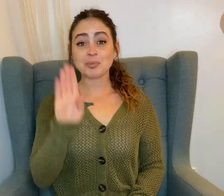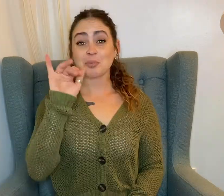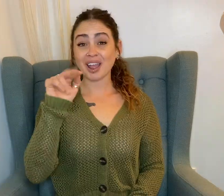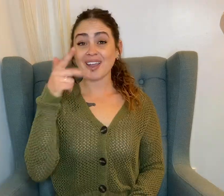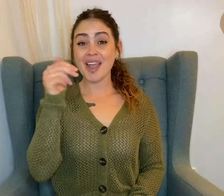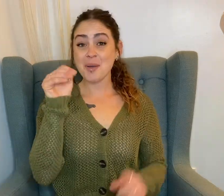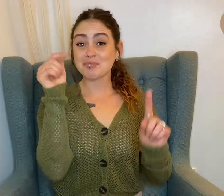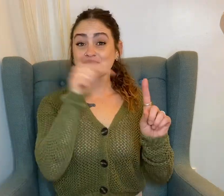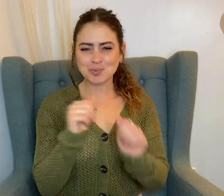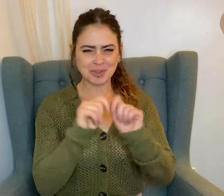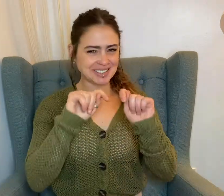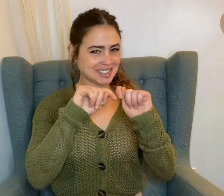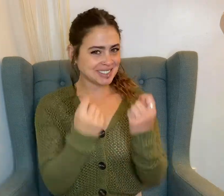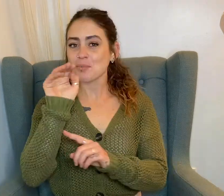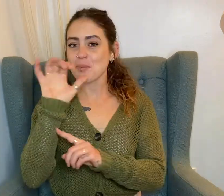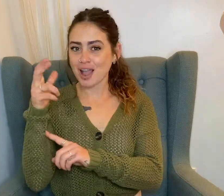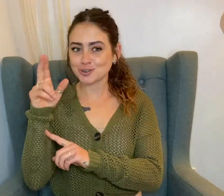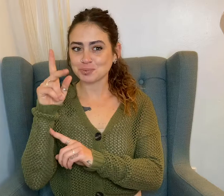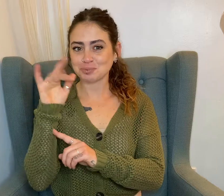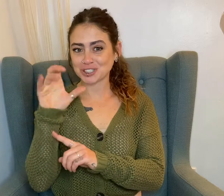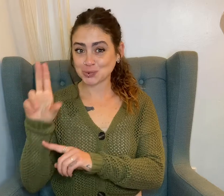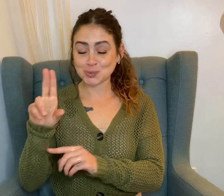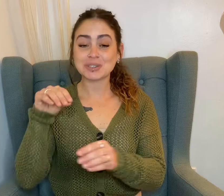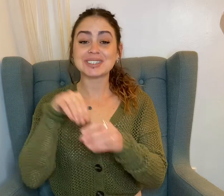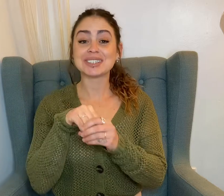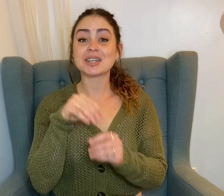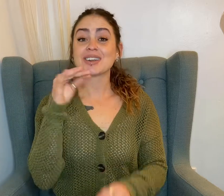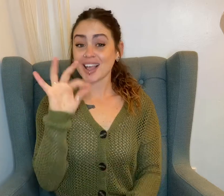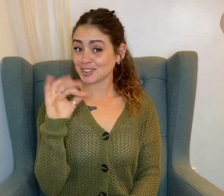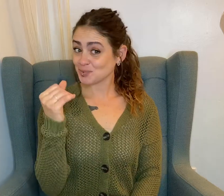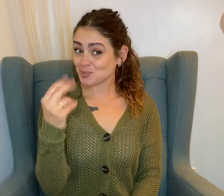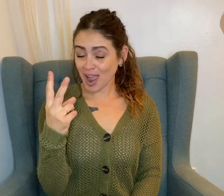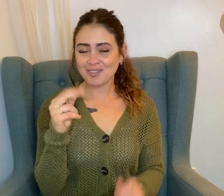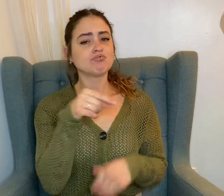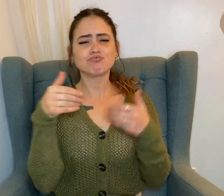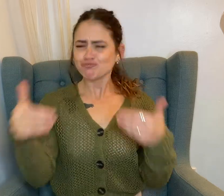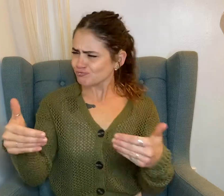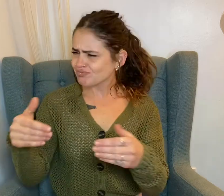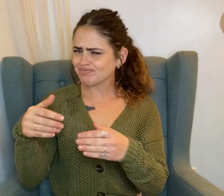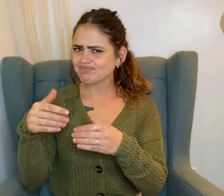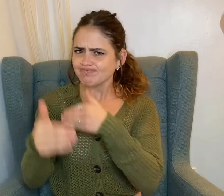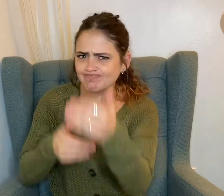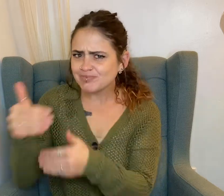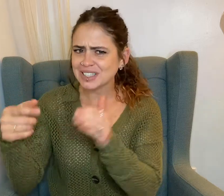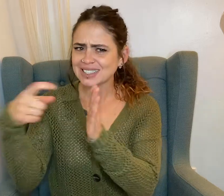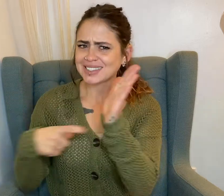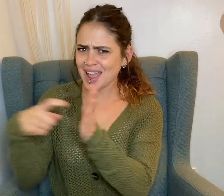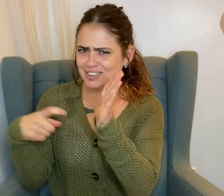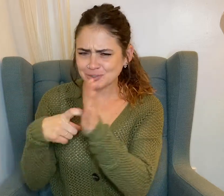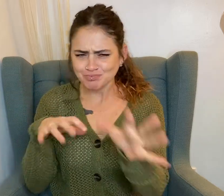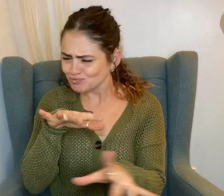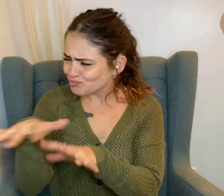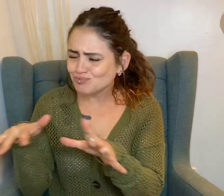“(Hiram) Bingham returned to Machu Picchu in 1912 with a team to begin excavation of the site,